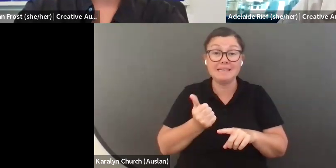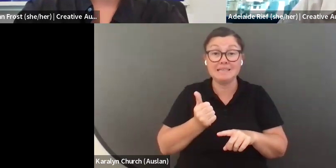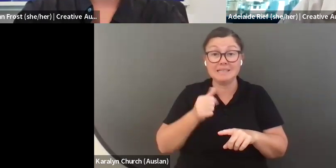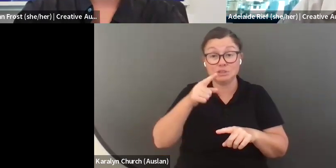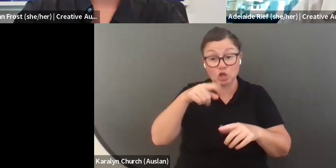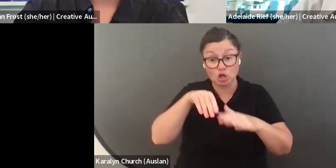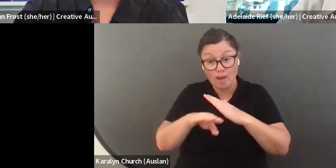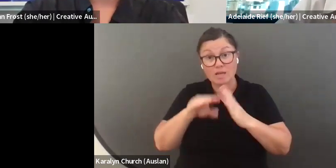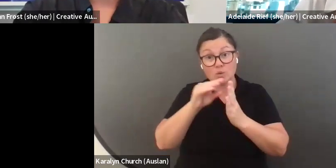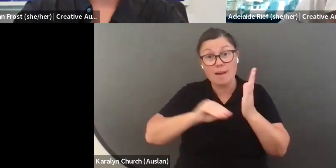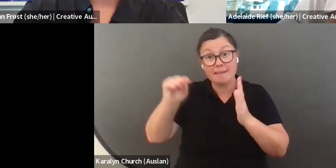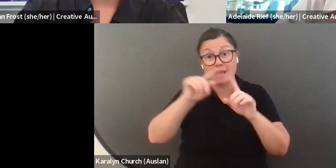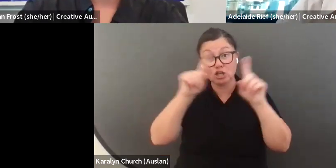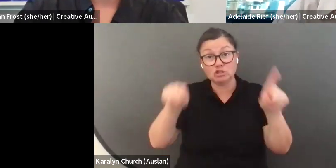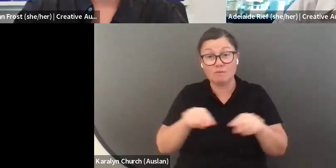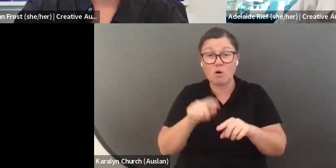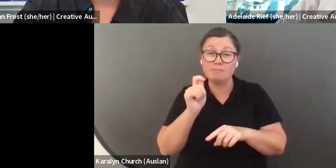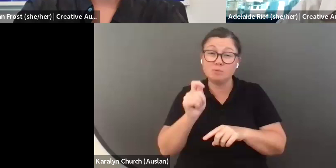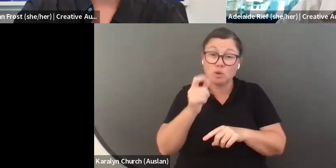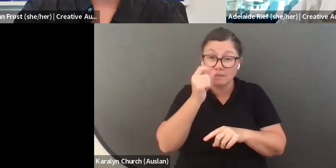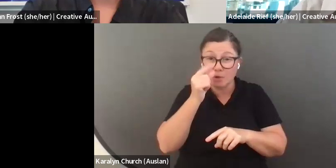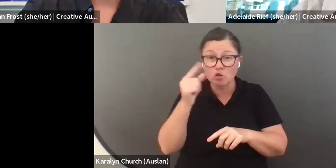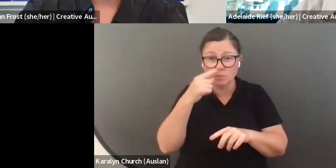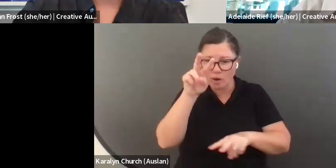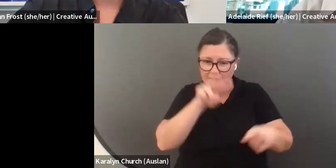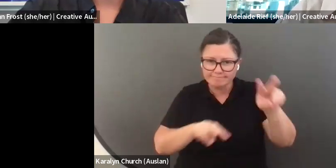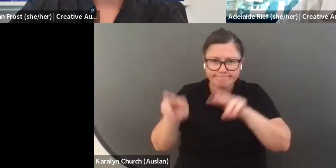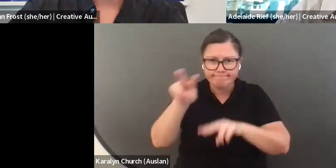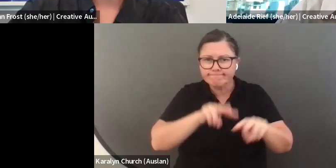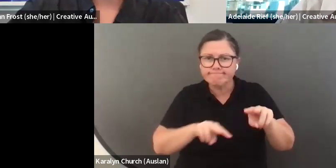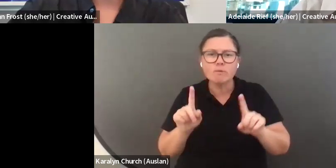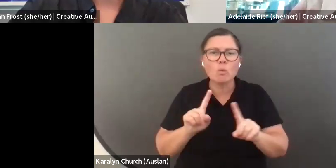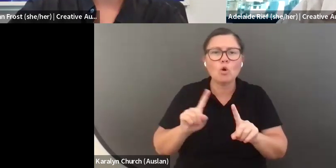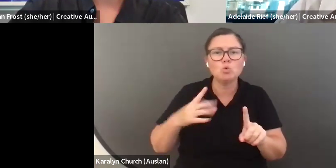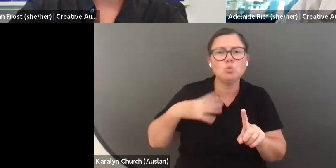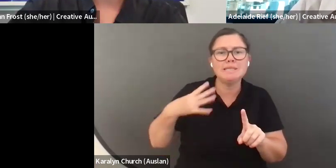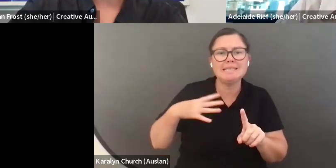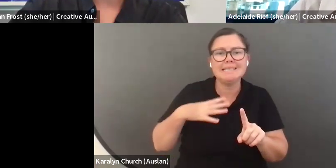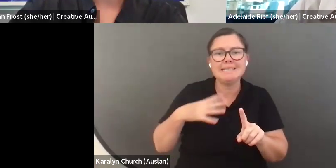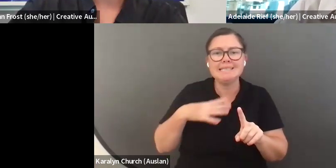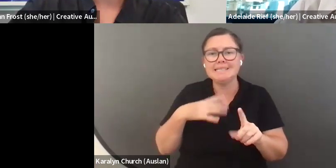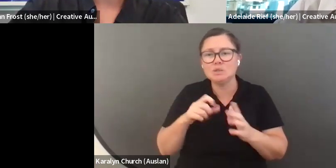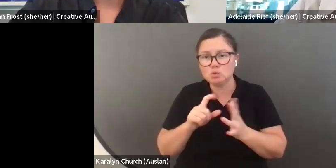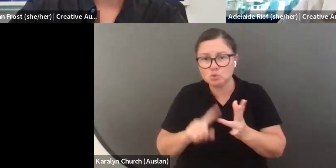application form there. I know that is a lot of information to take in. As I say, I really